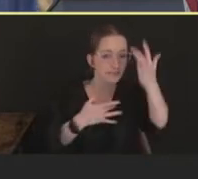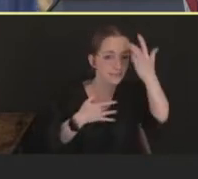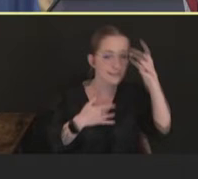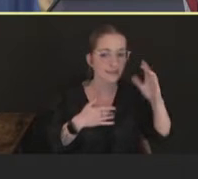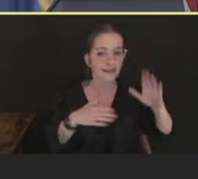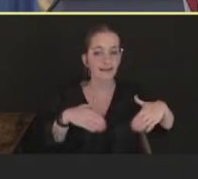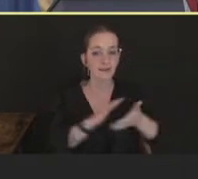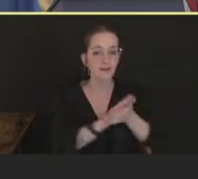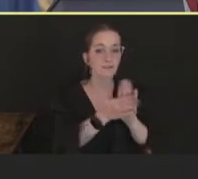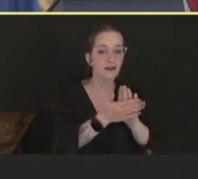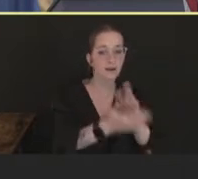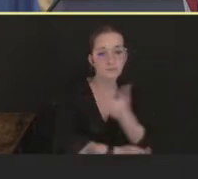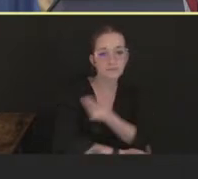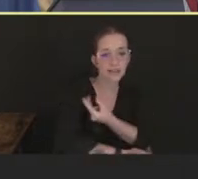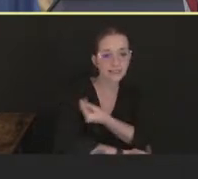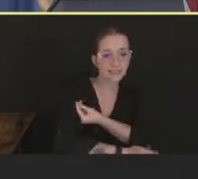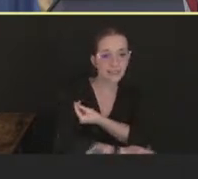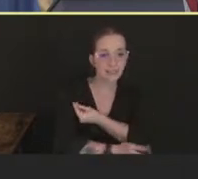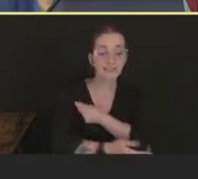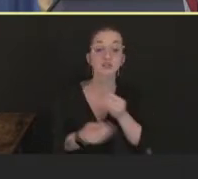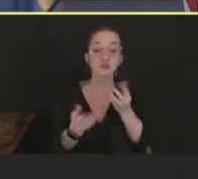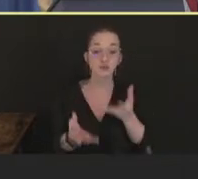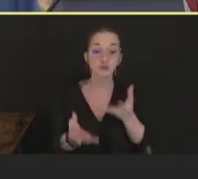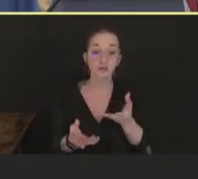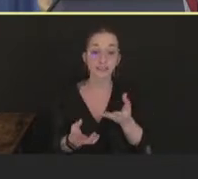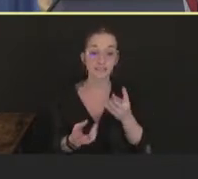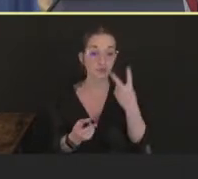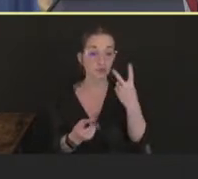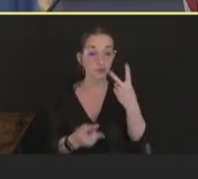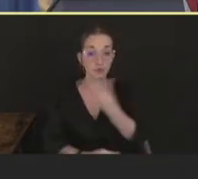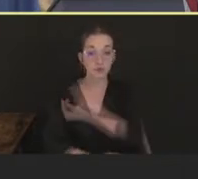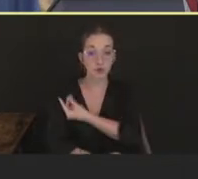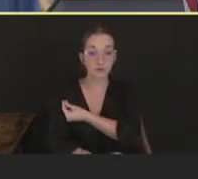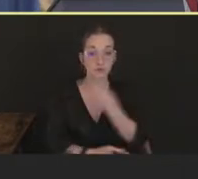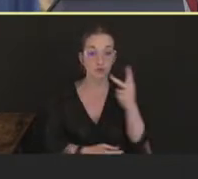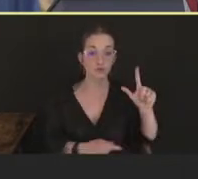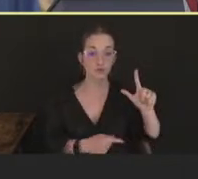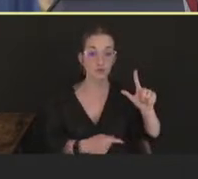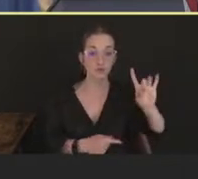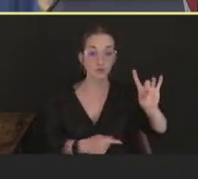28 days apart. It is not considered effective until 14 days following that second dose.